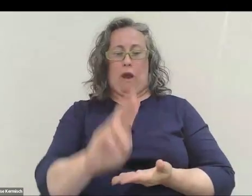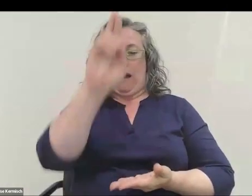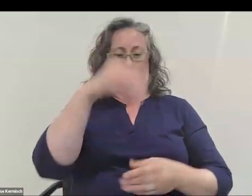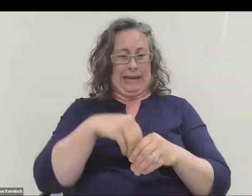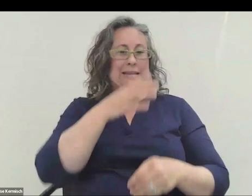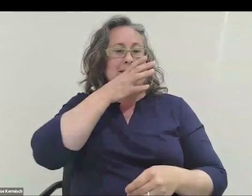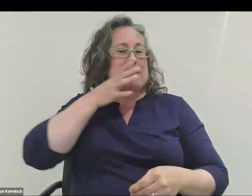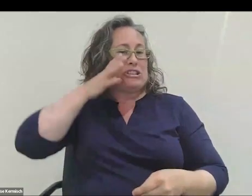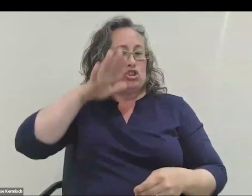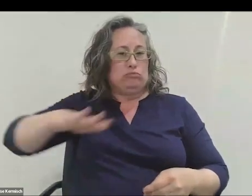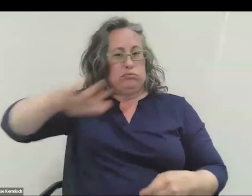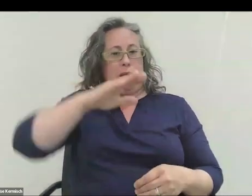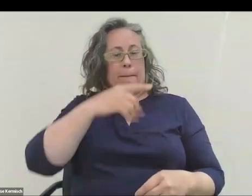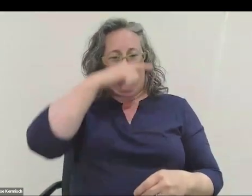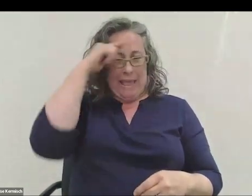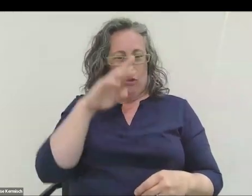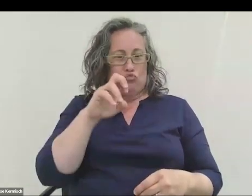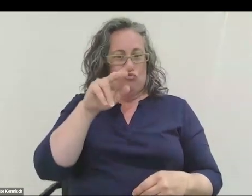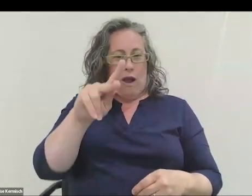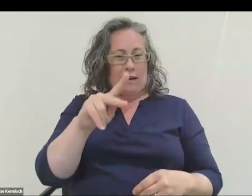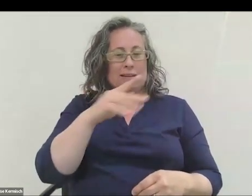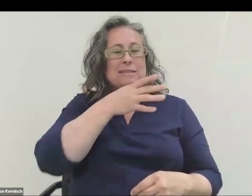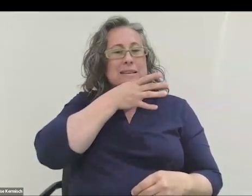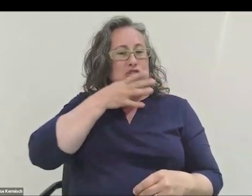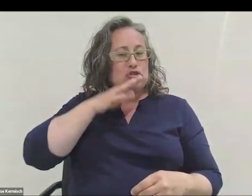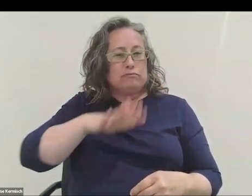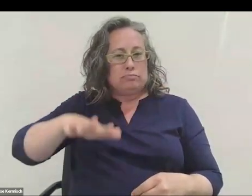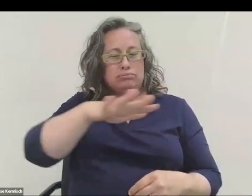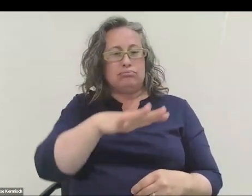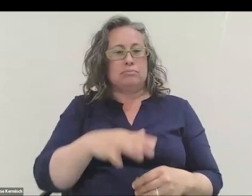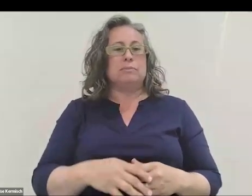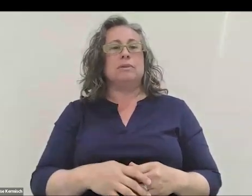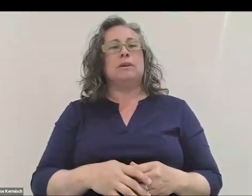in the Black Rock Desert, in the Mojave. A certain Black Rock Desert, sorry, in Nevada.